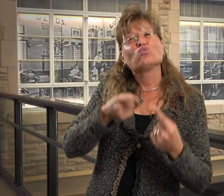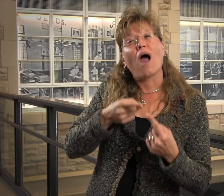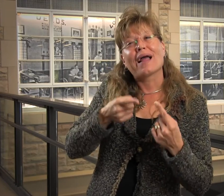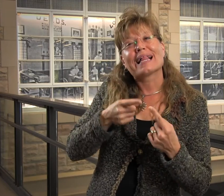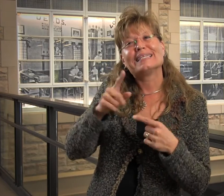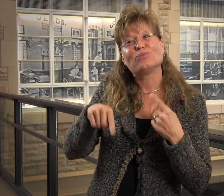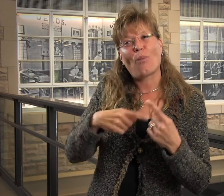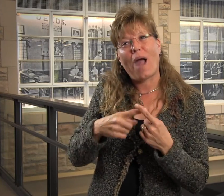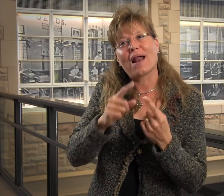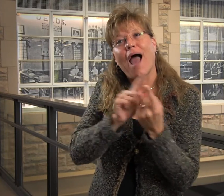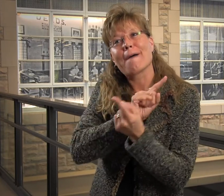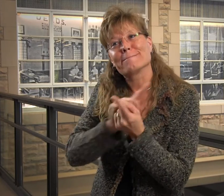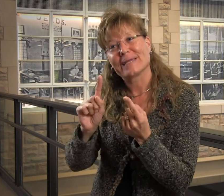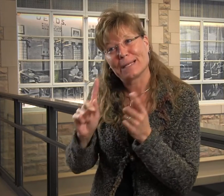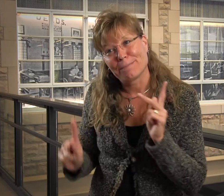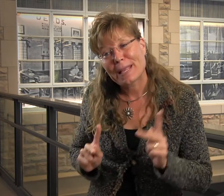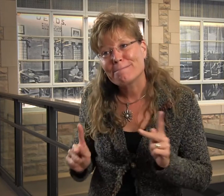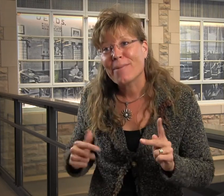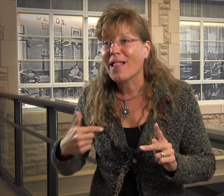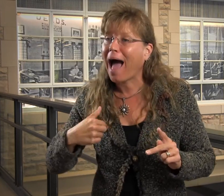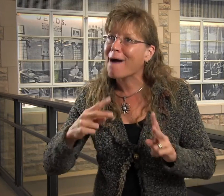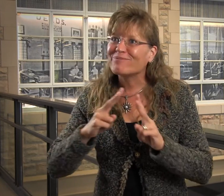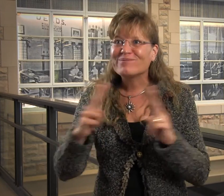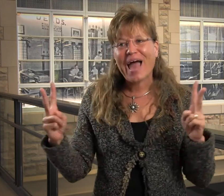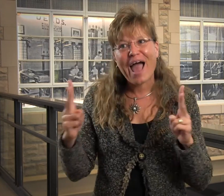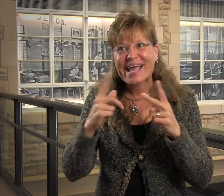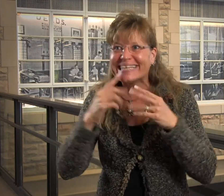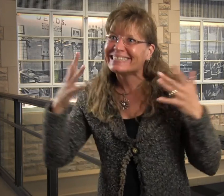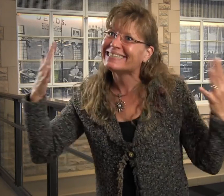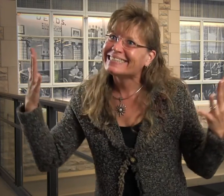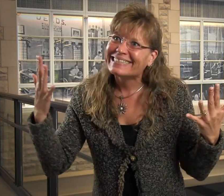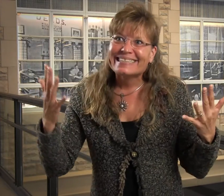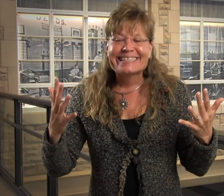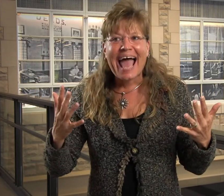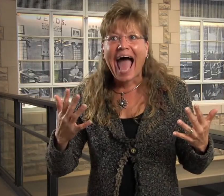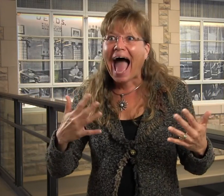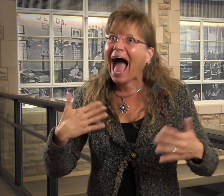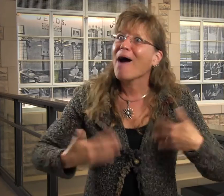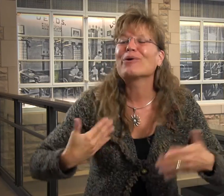My struggle is when I meet people. I'm a very gregarious person. I'm friendly.